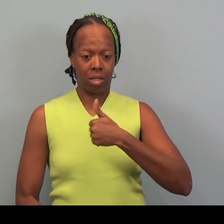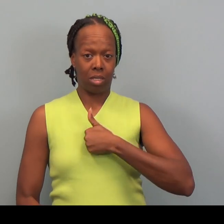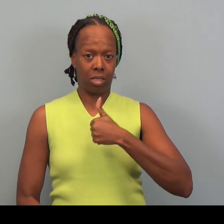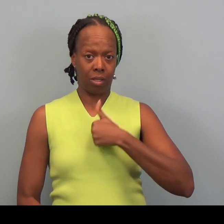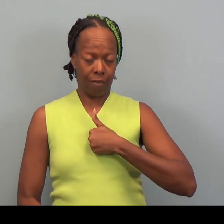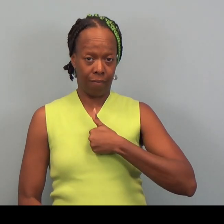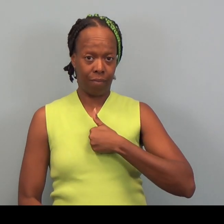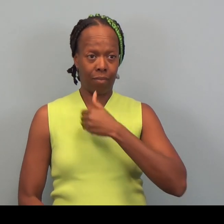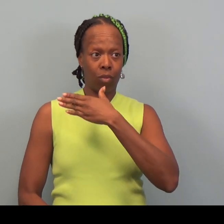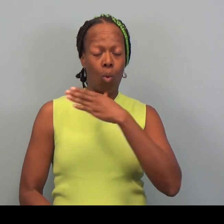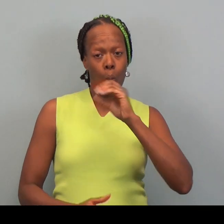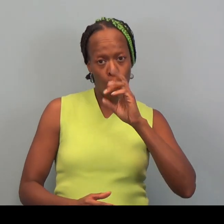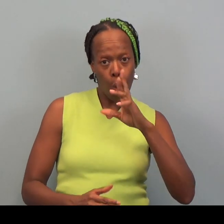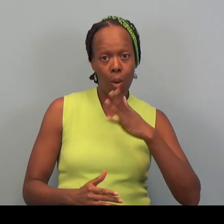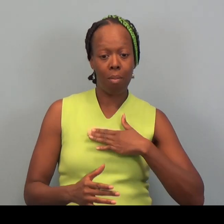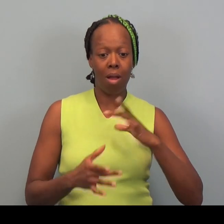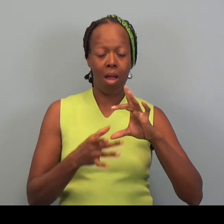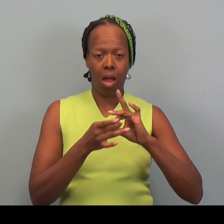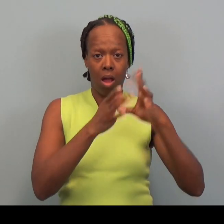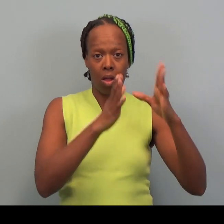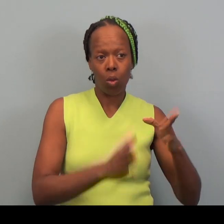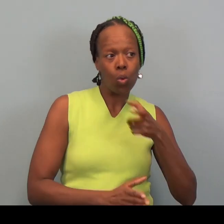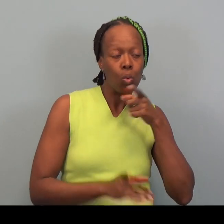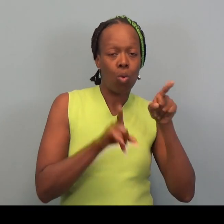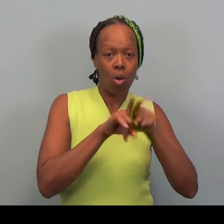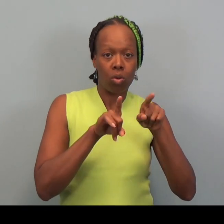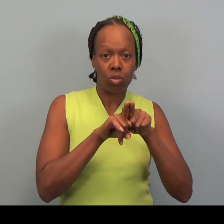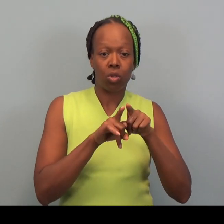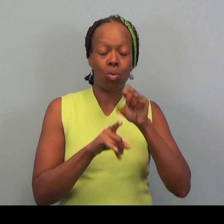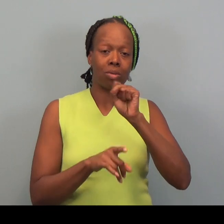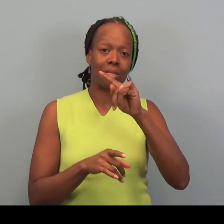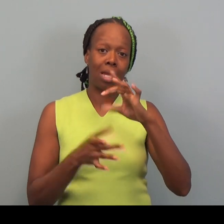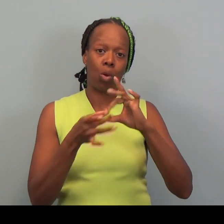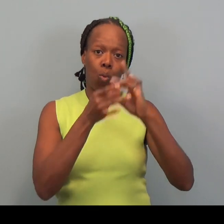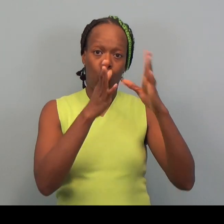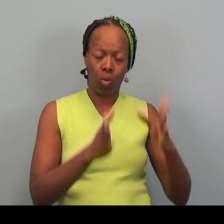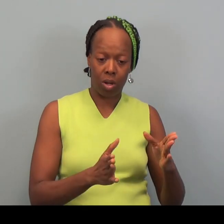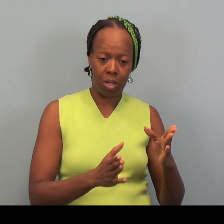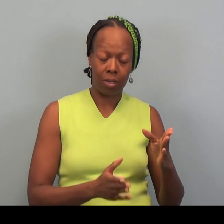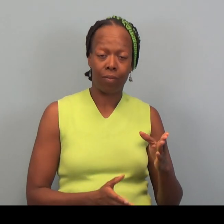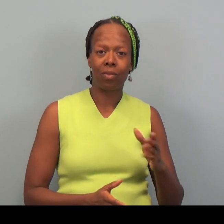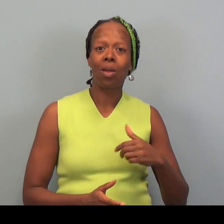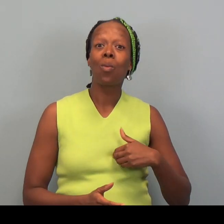or my colleague who is a site coordinator. We take a third look at everything